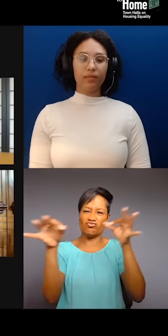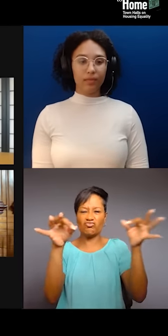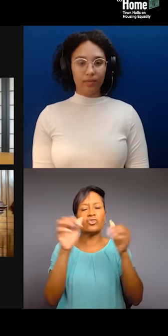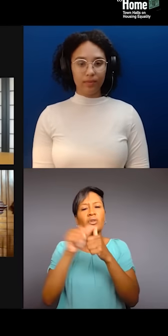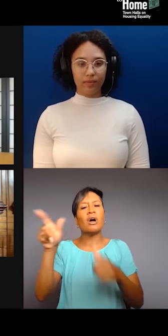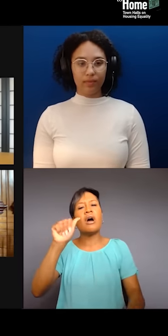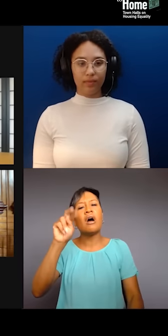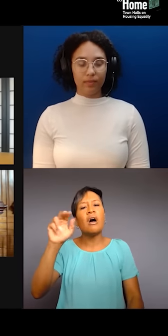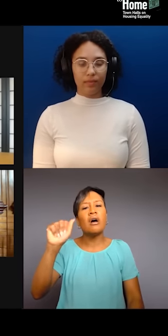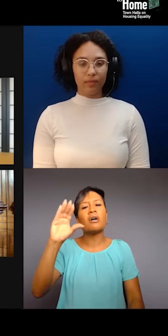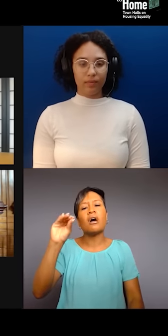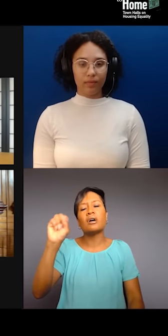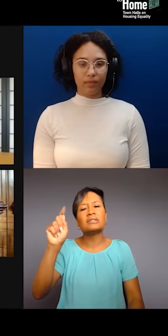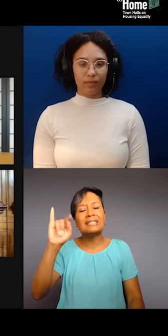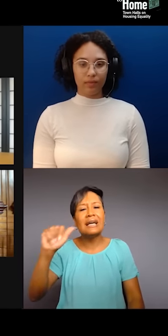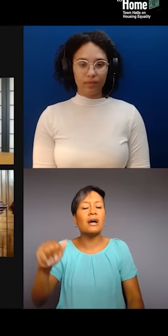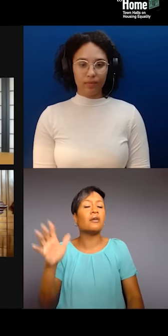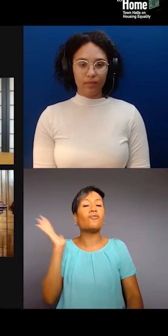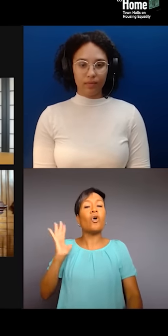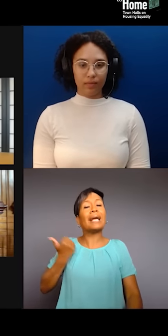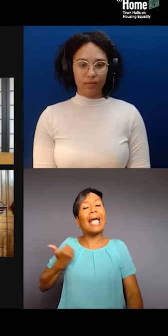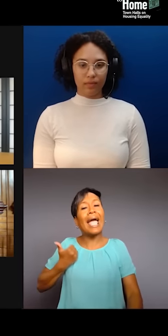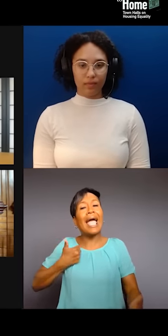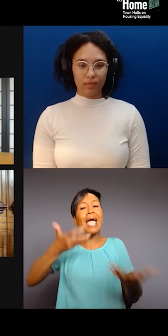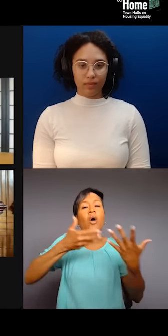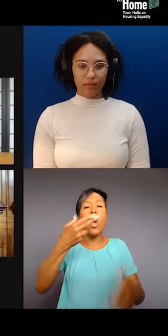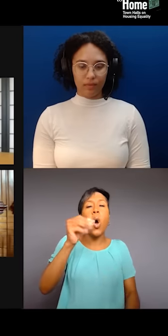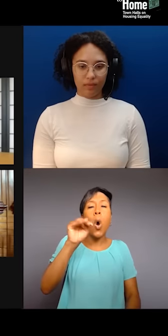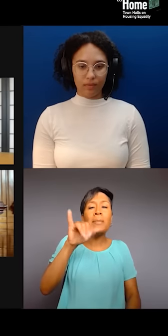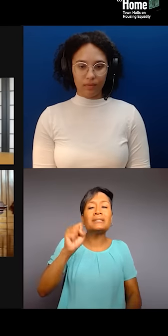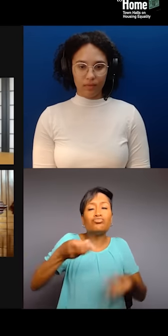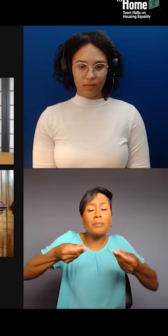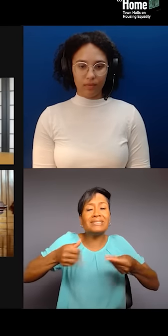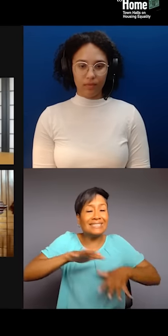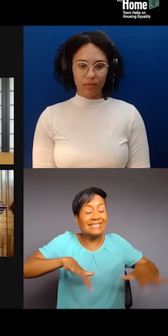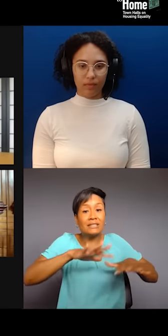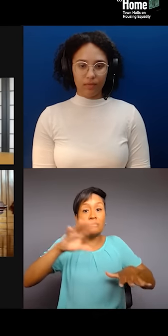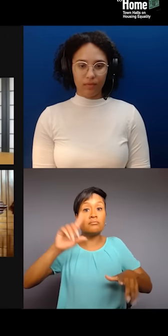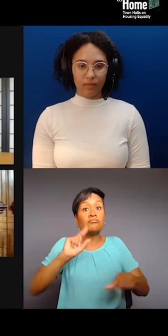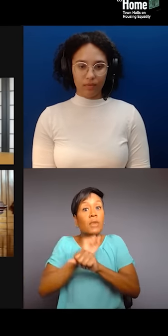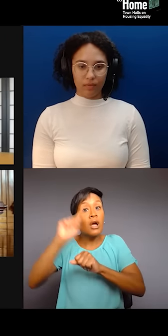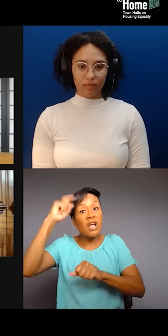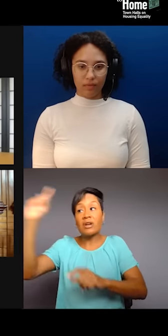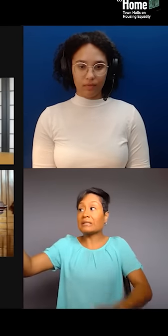You know, former gang members I work with that own these properties over here with me, that the government actually gave us $2 million to buy, right?